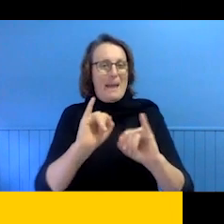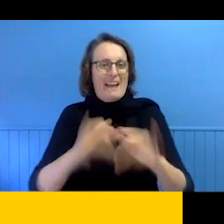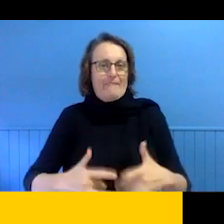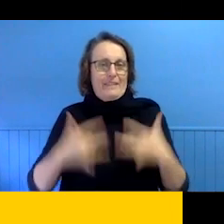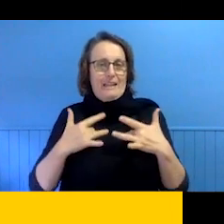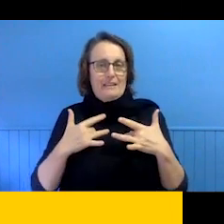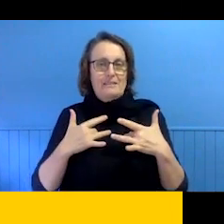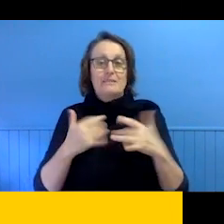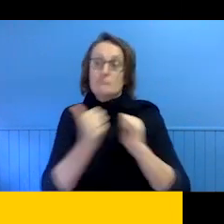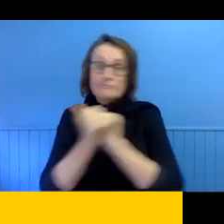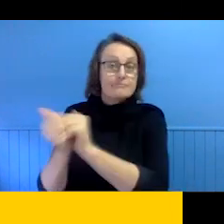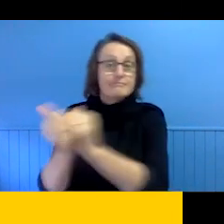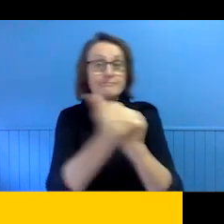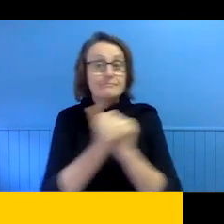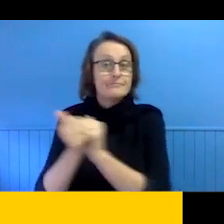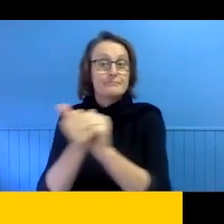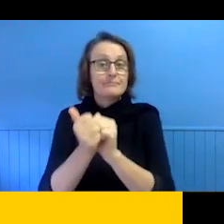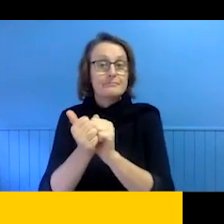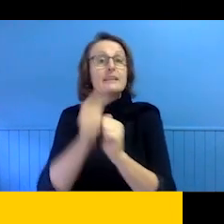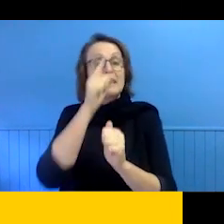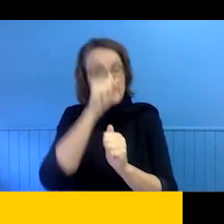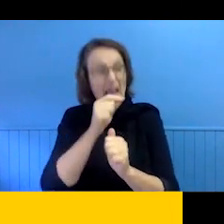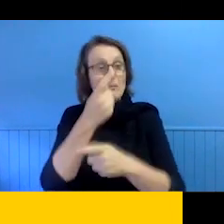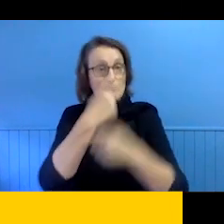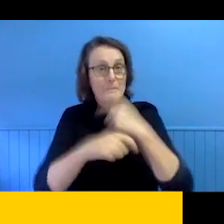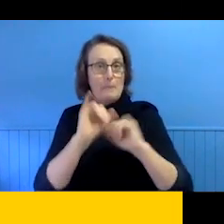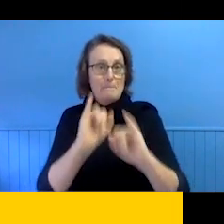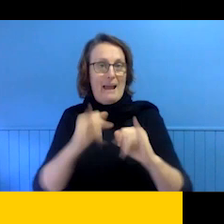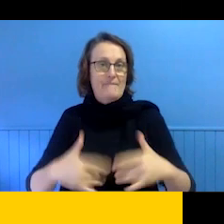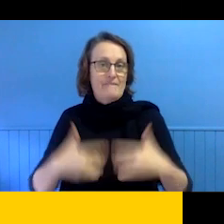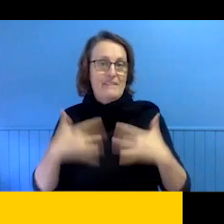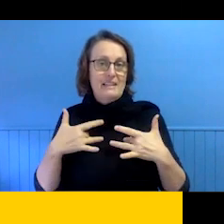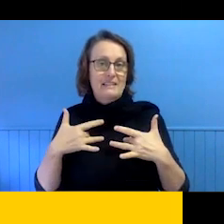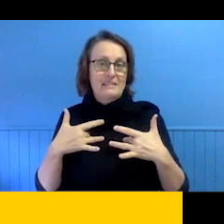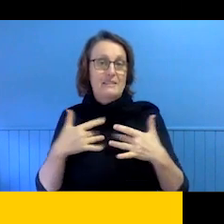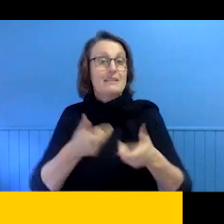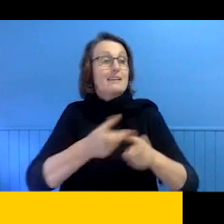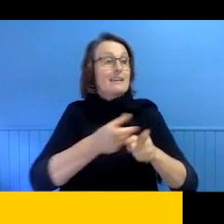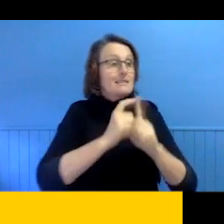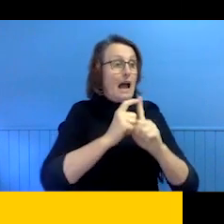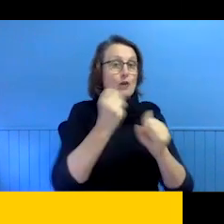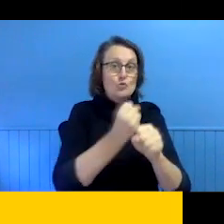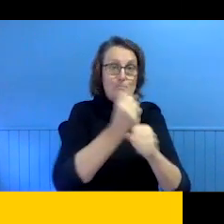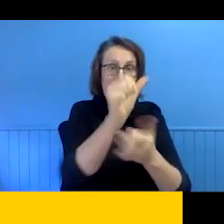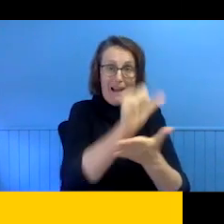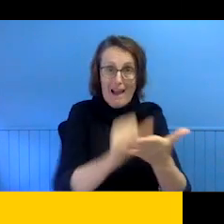collaboration can lead to bad feelings. It is really hard to make art and hard is sometimes good.